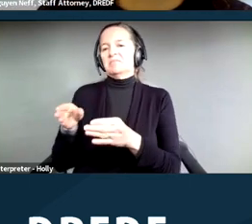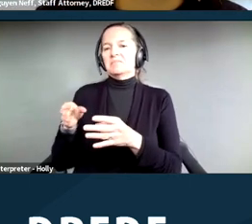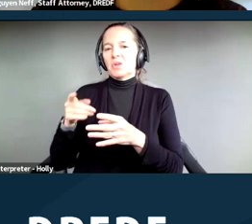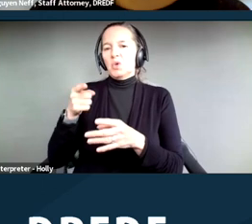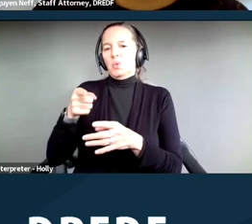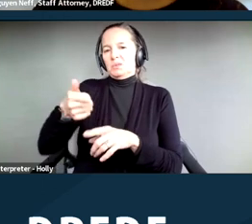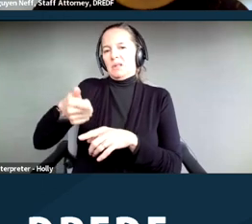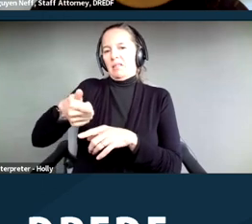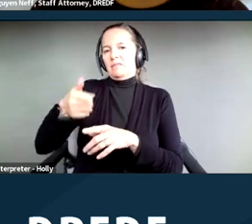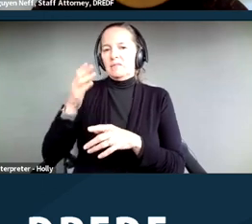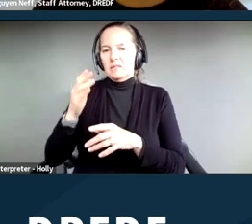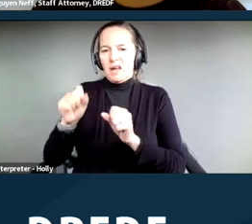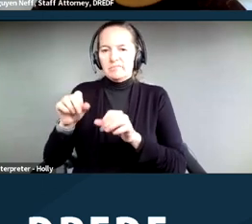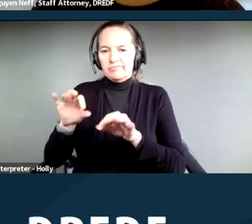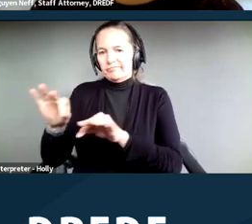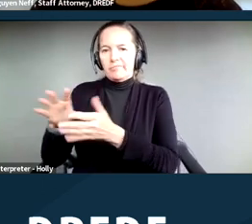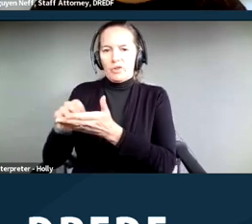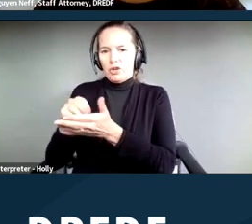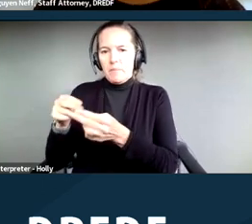So what is discrimination include sort of generally? We're going to be focusing